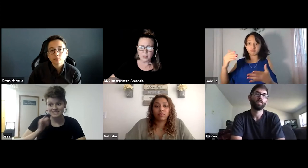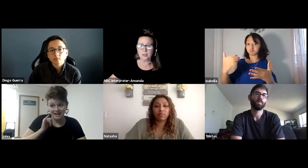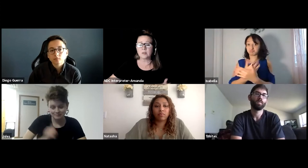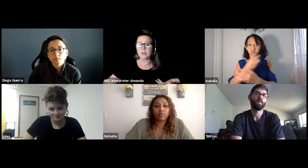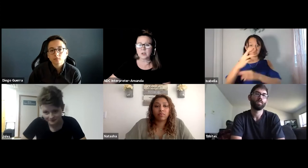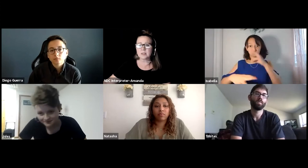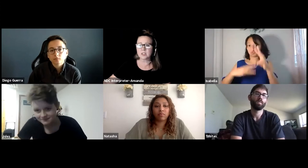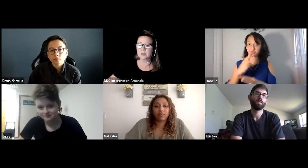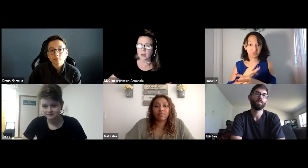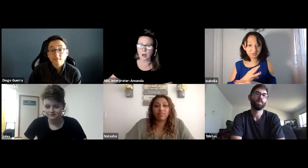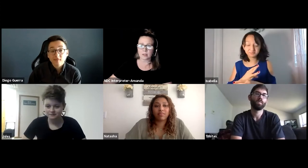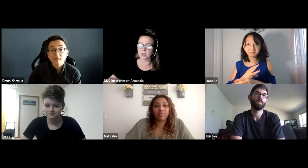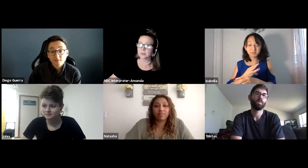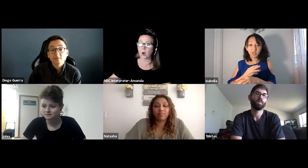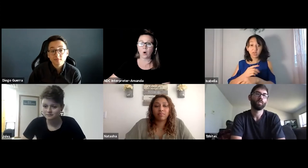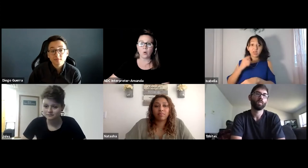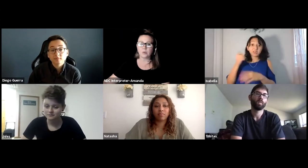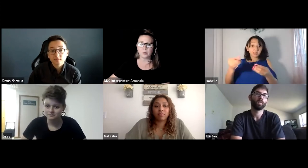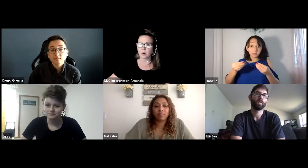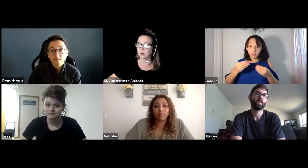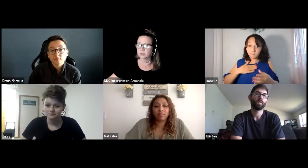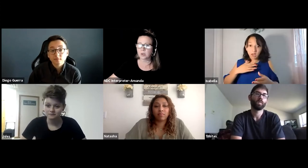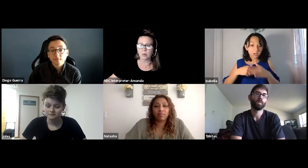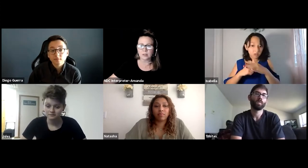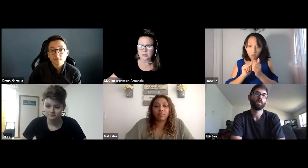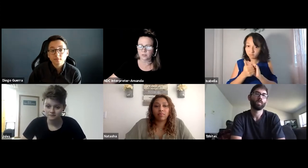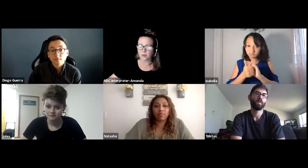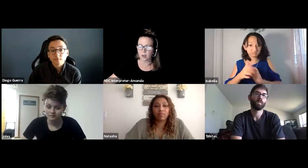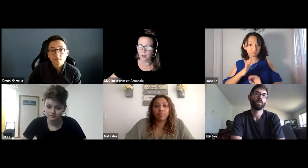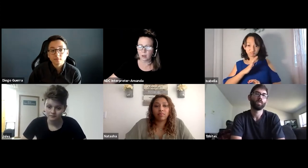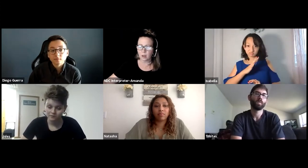So then I transitioned to college and it was a whole new world. Totally different.